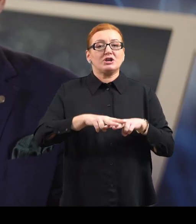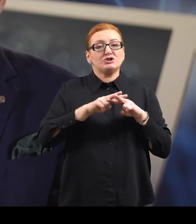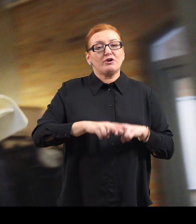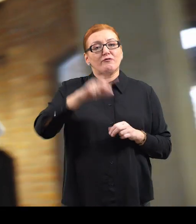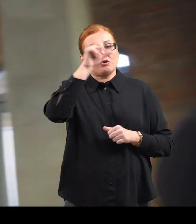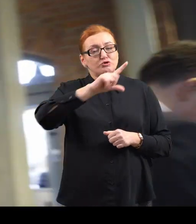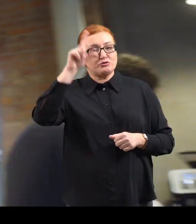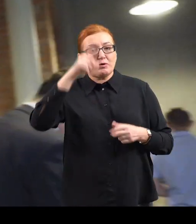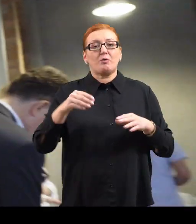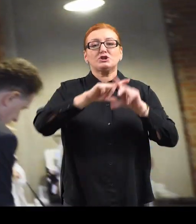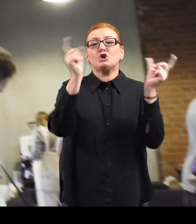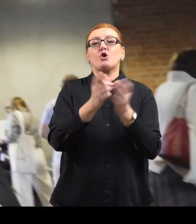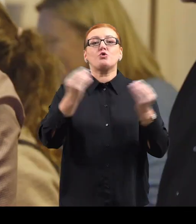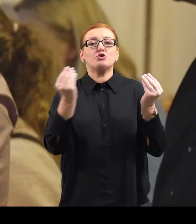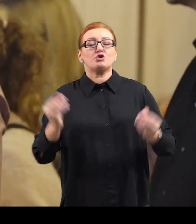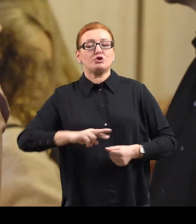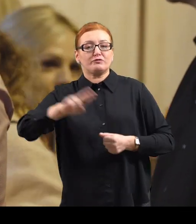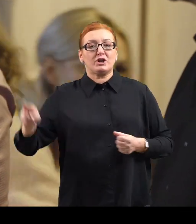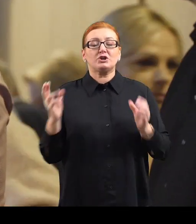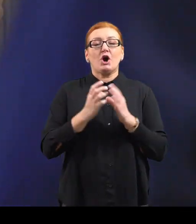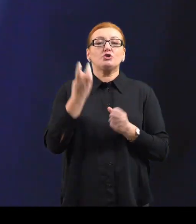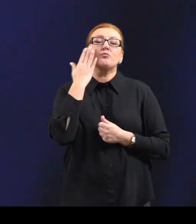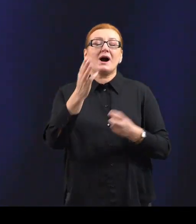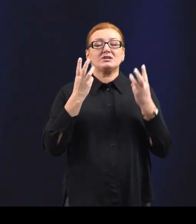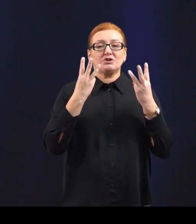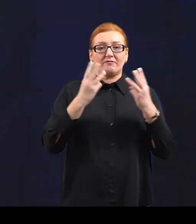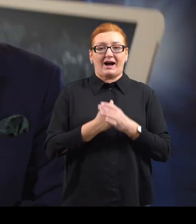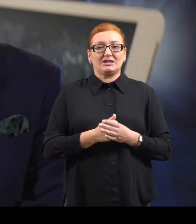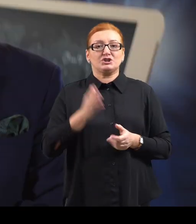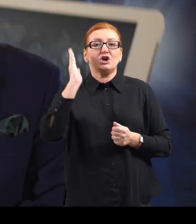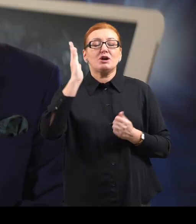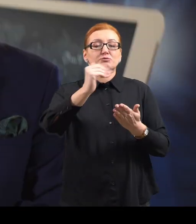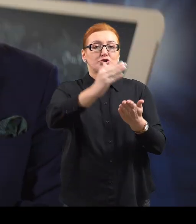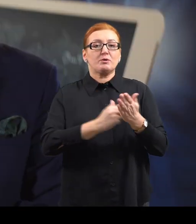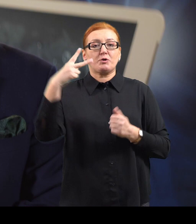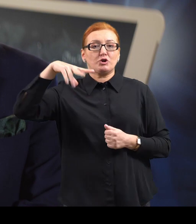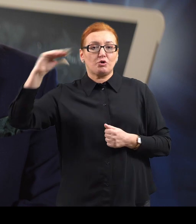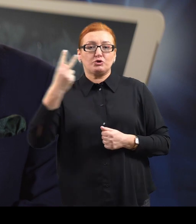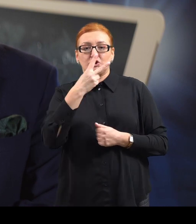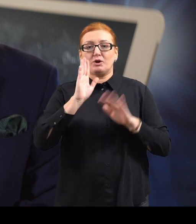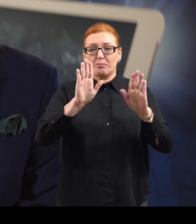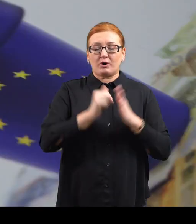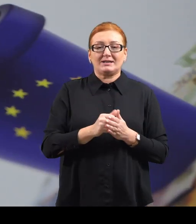on the overall development of regions is of great importance. The future Union perspective shows